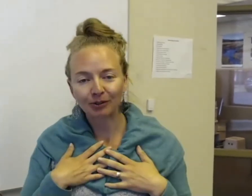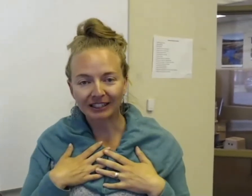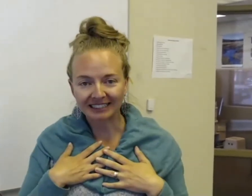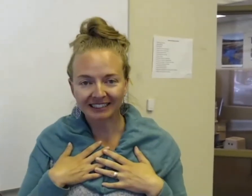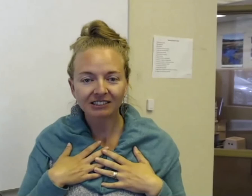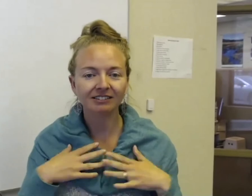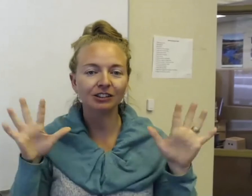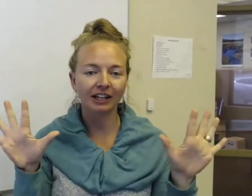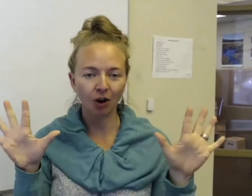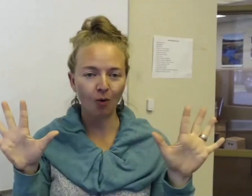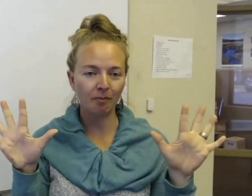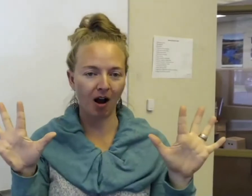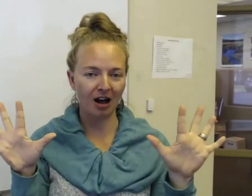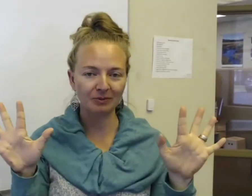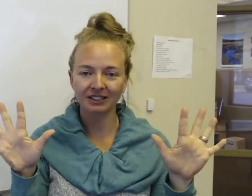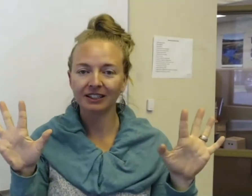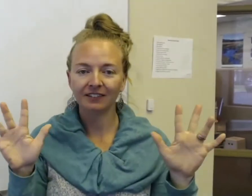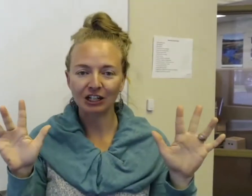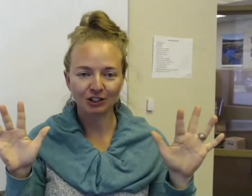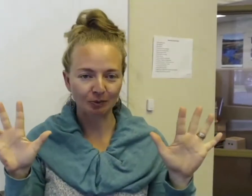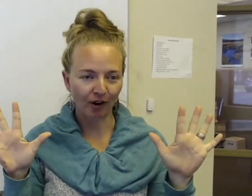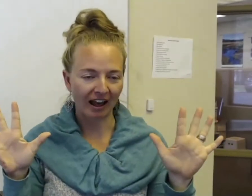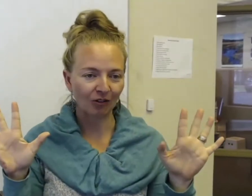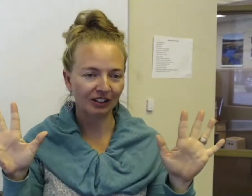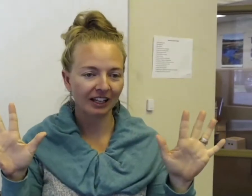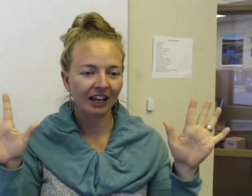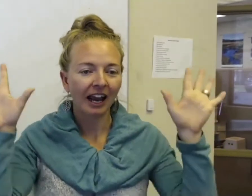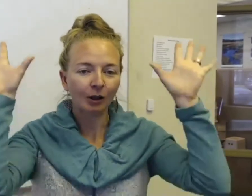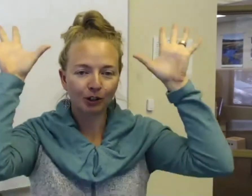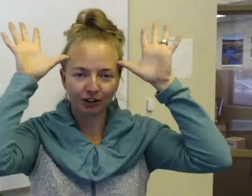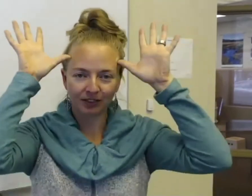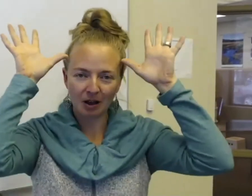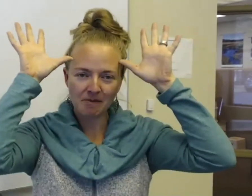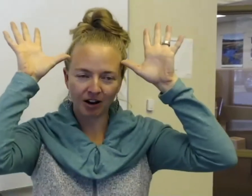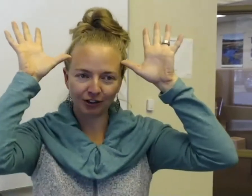pretty easy. You take your open palms, fingers are spread out. You put your thumb on your